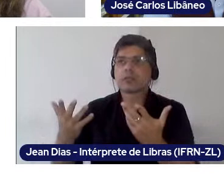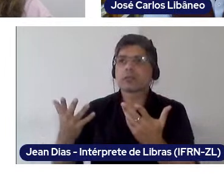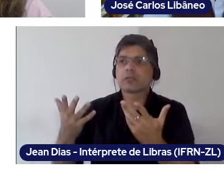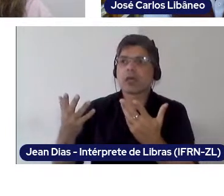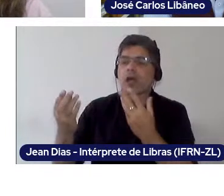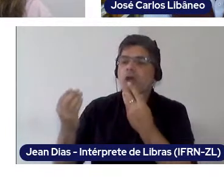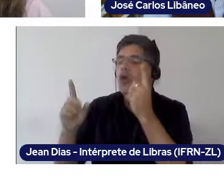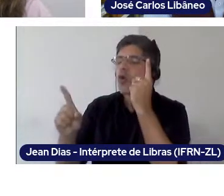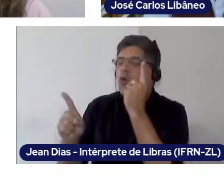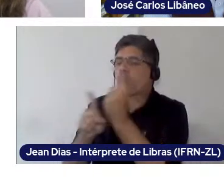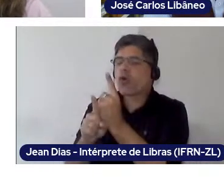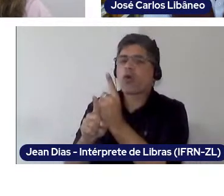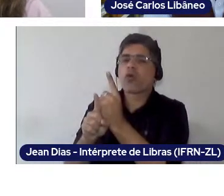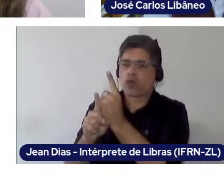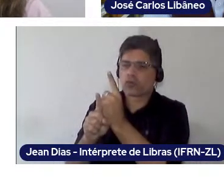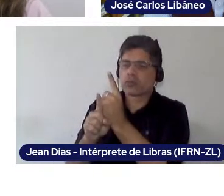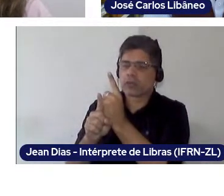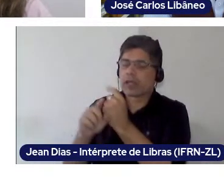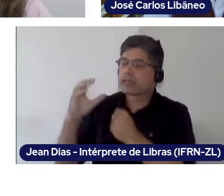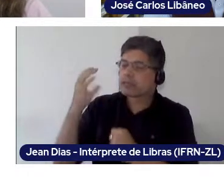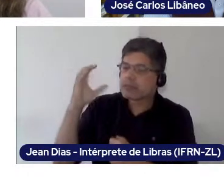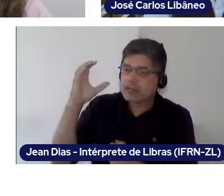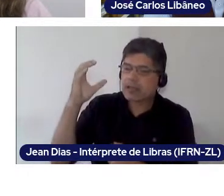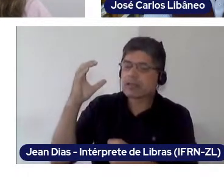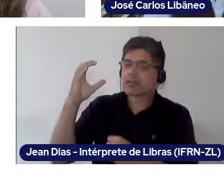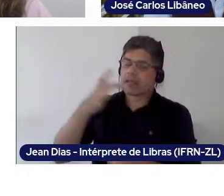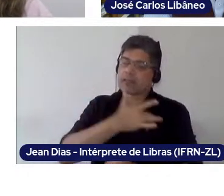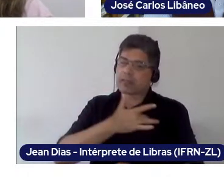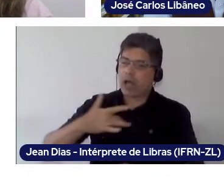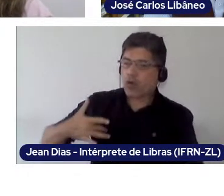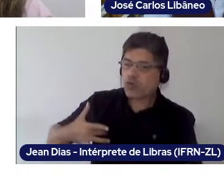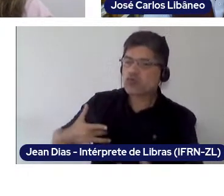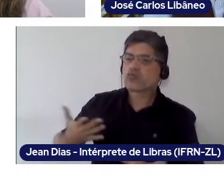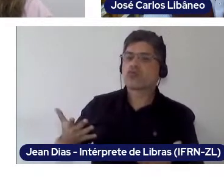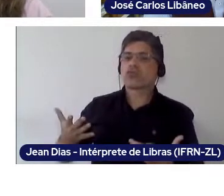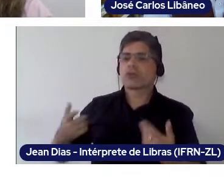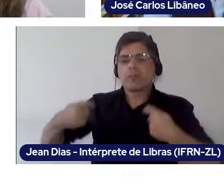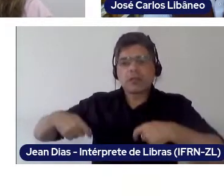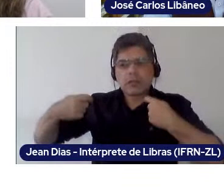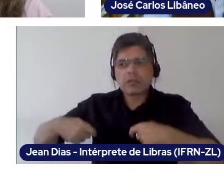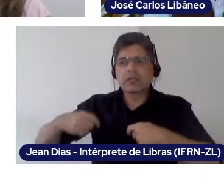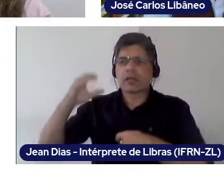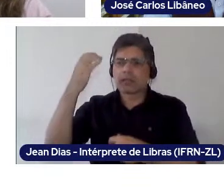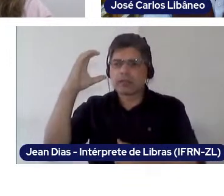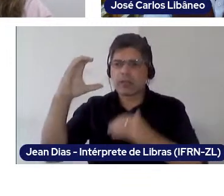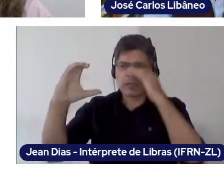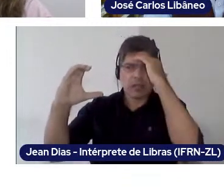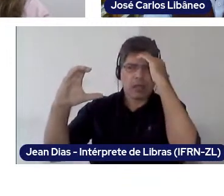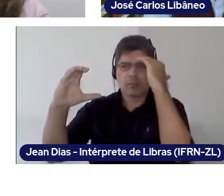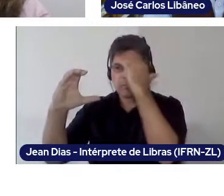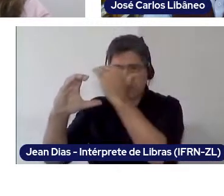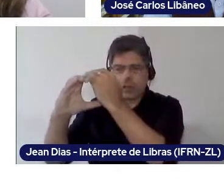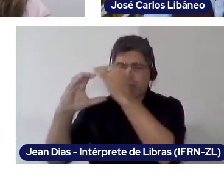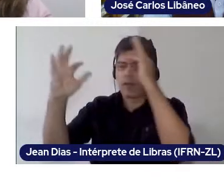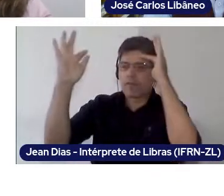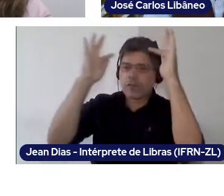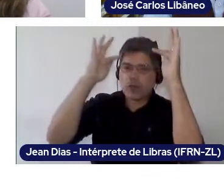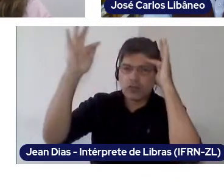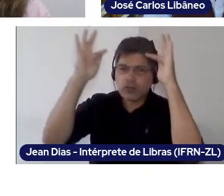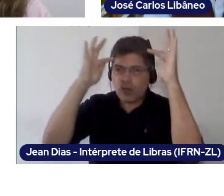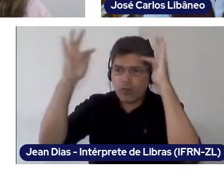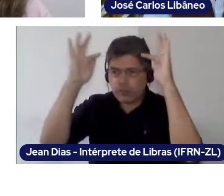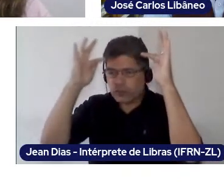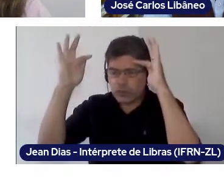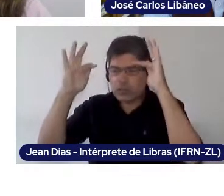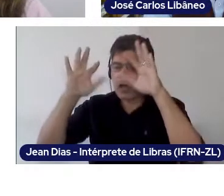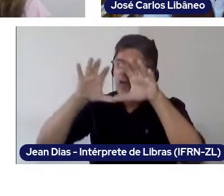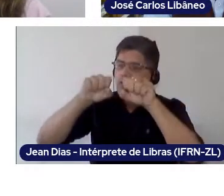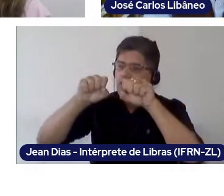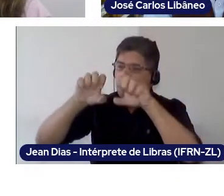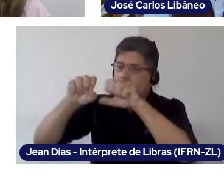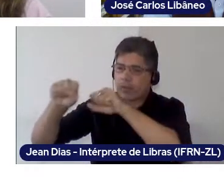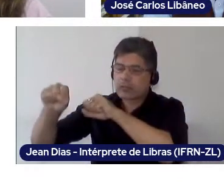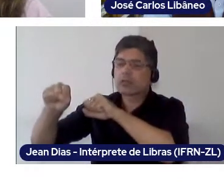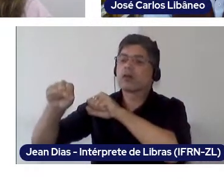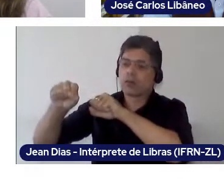With education is not different. Educational policies need to be based on Sicence and Philosophy, on the great number of philosophical formulations that pedagogy involves.